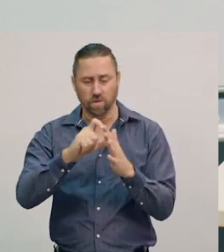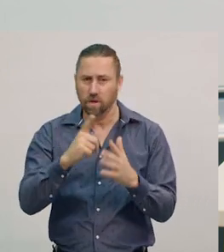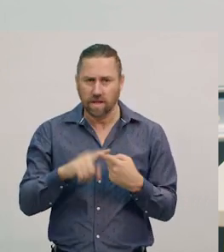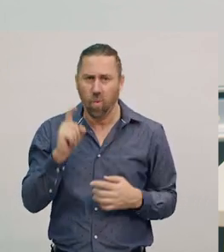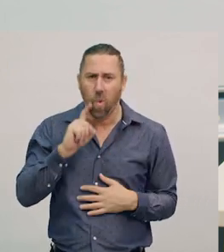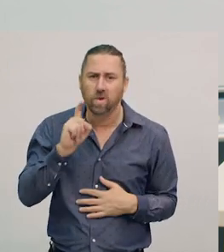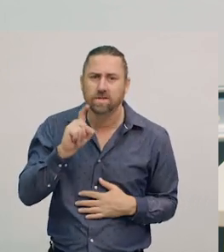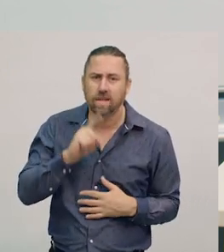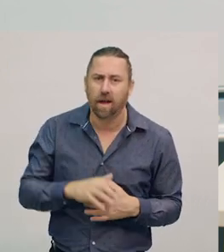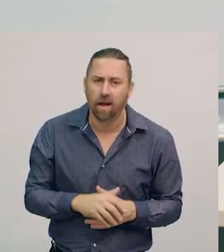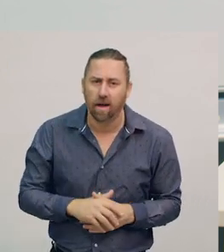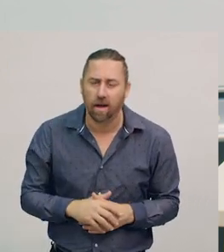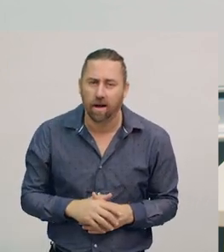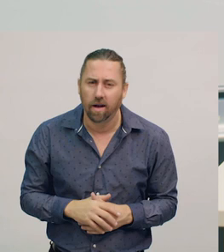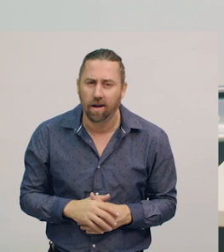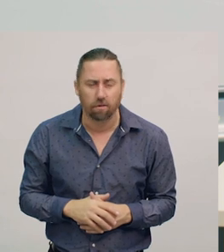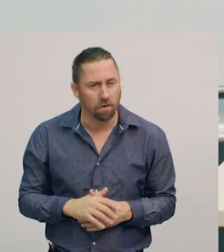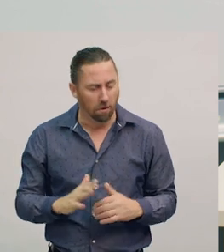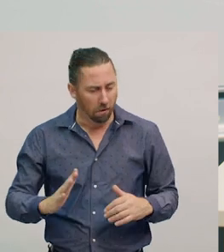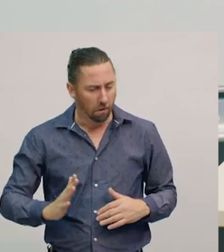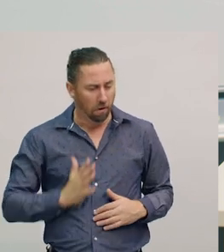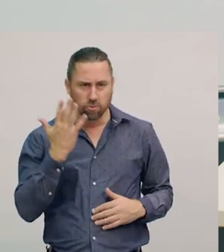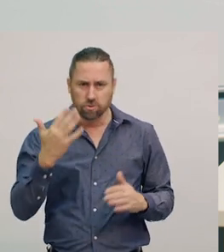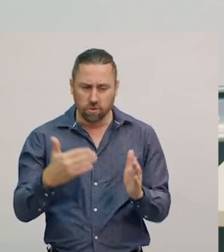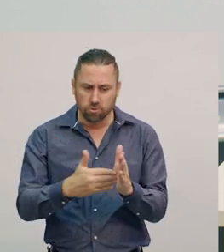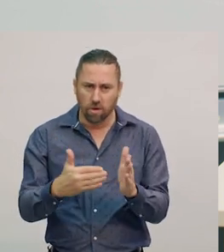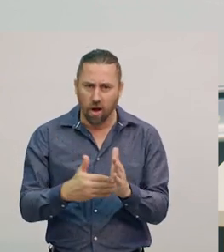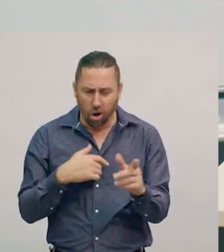Time to look back at what we've learnt today.